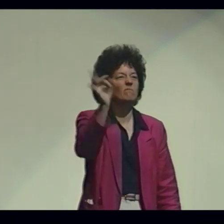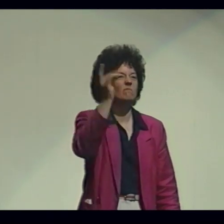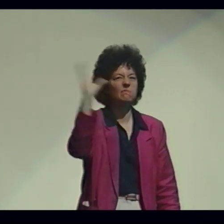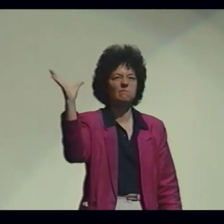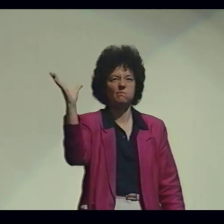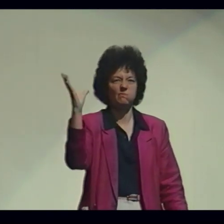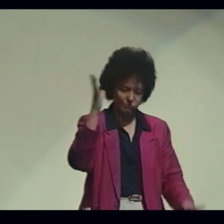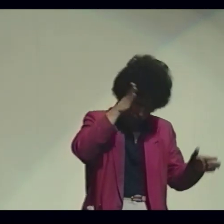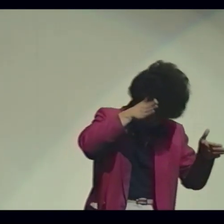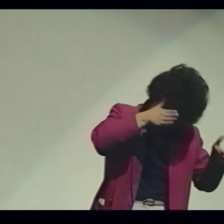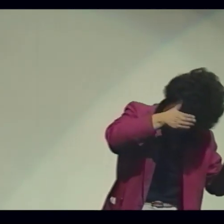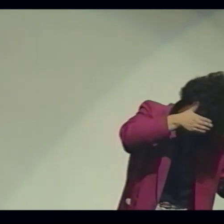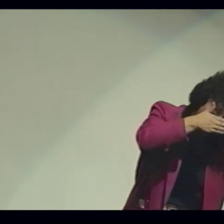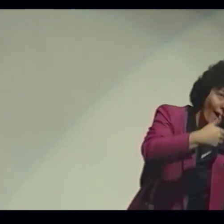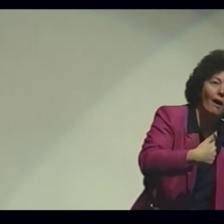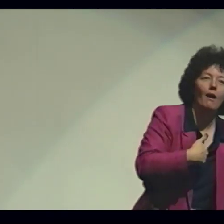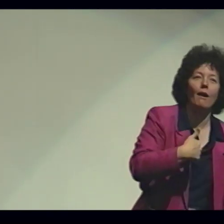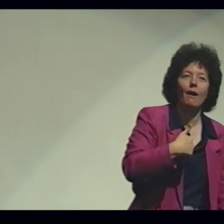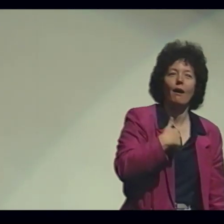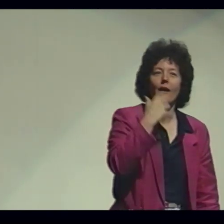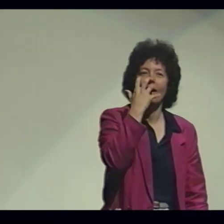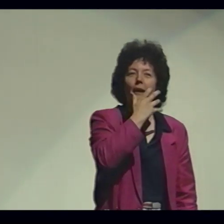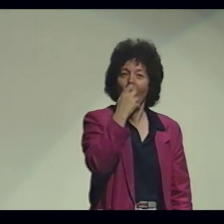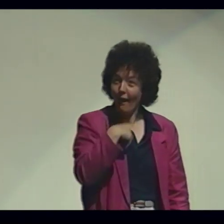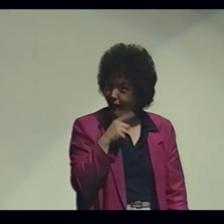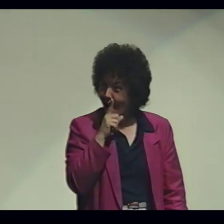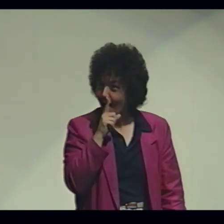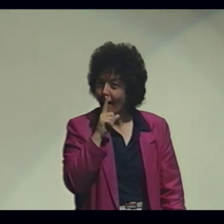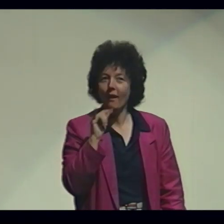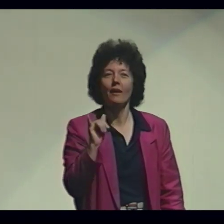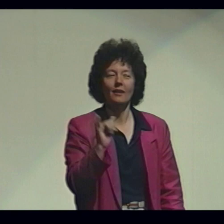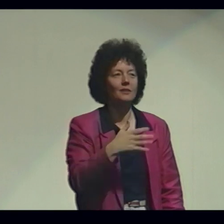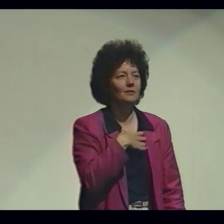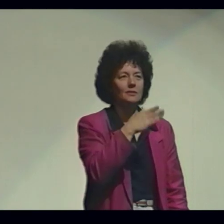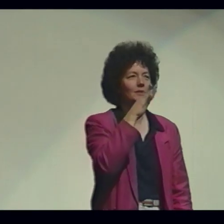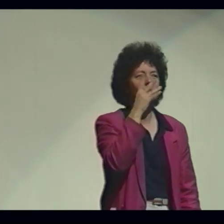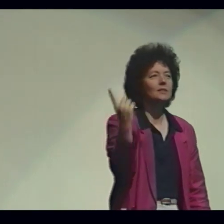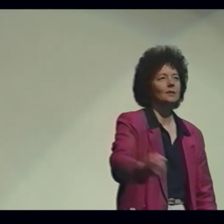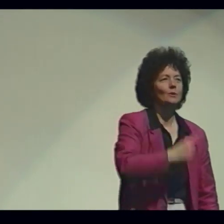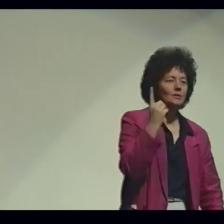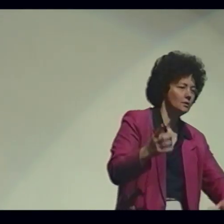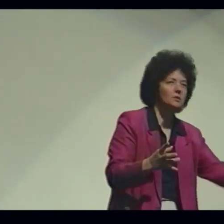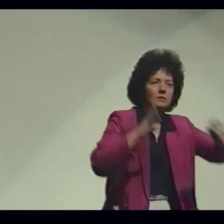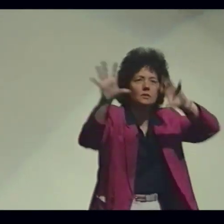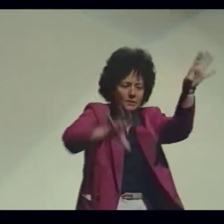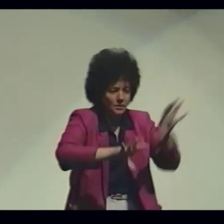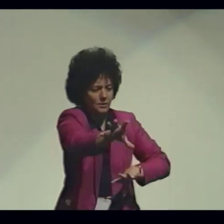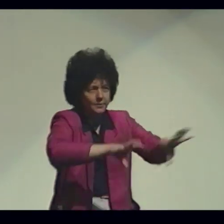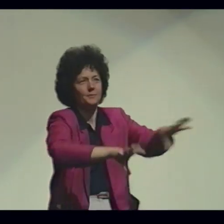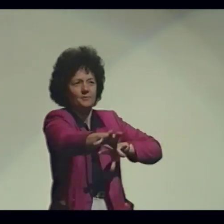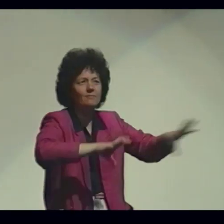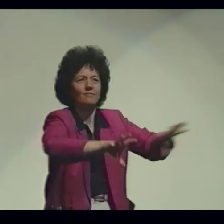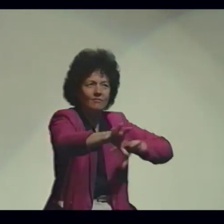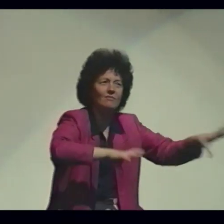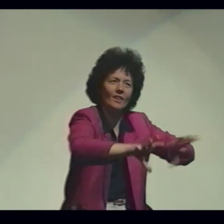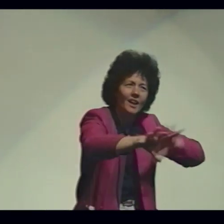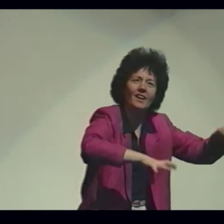would focus all of her attention explaining the world to me... ...and infusing language in everyday activities.